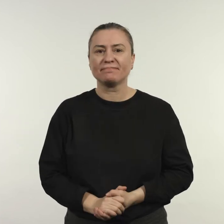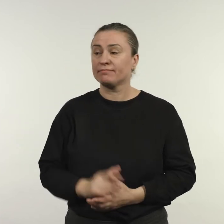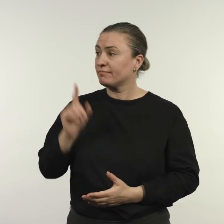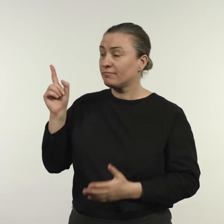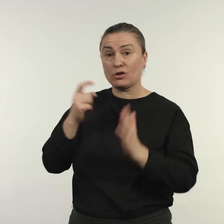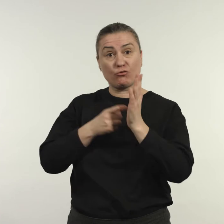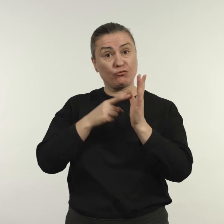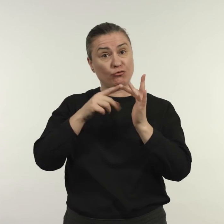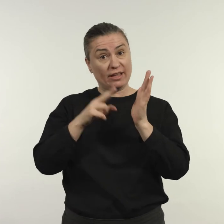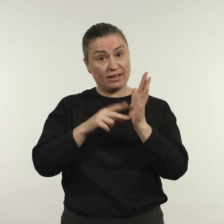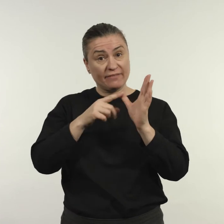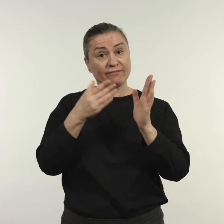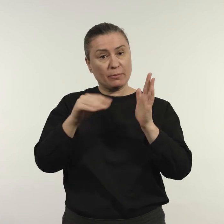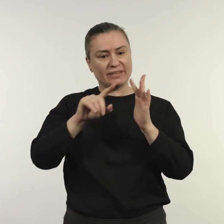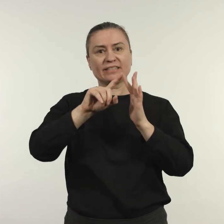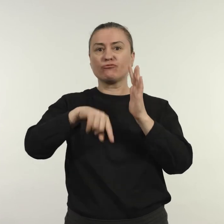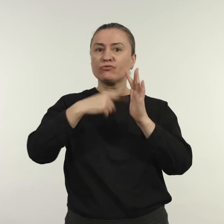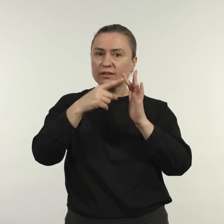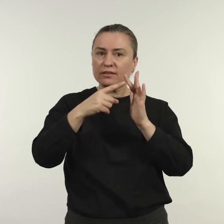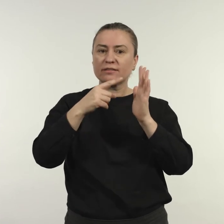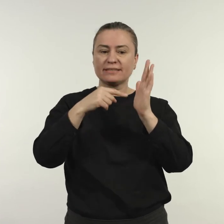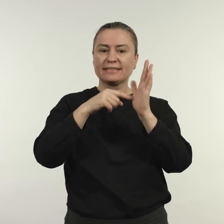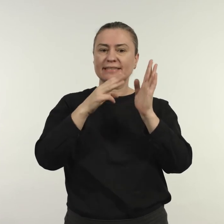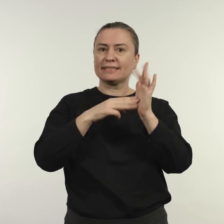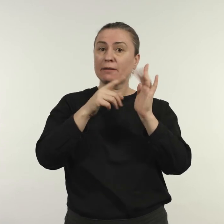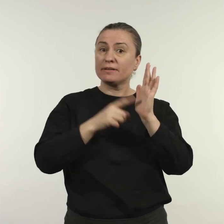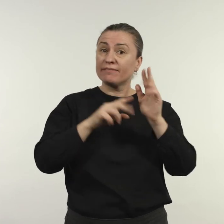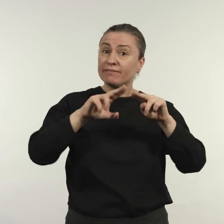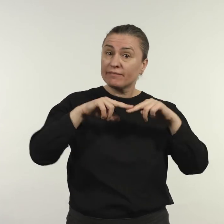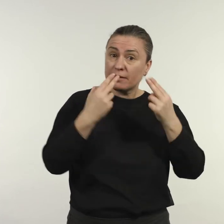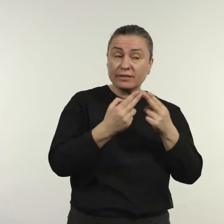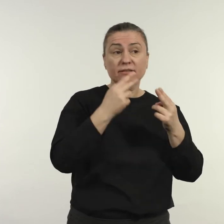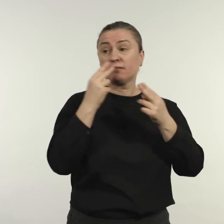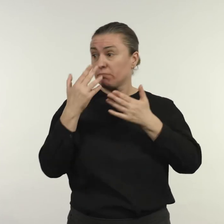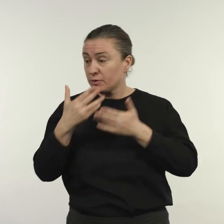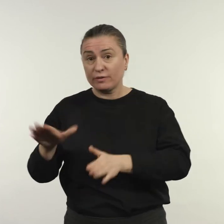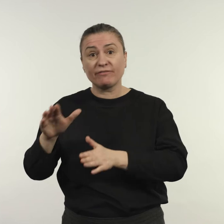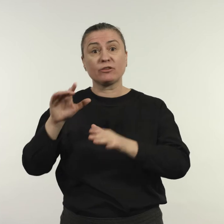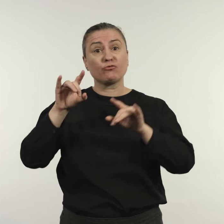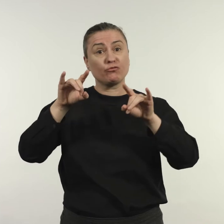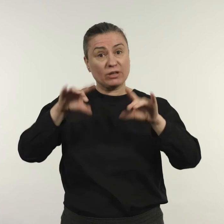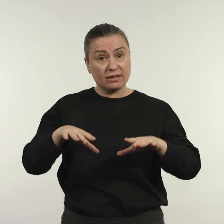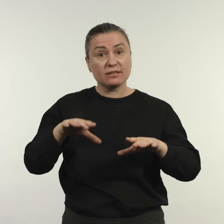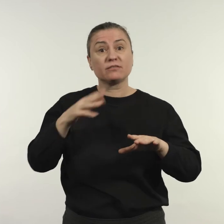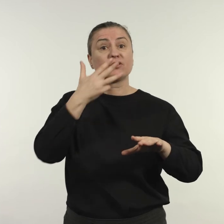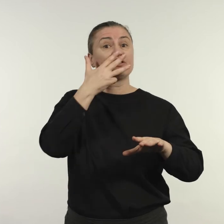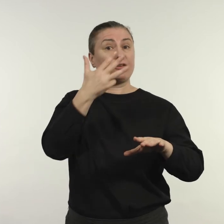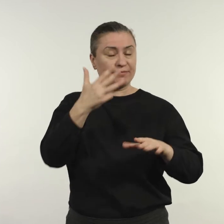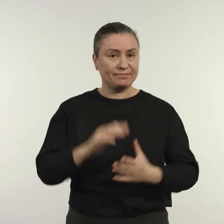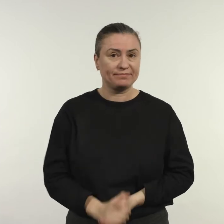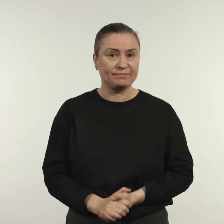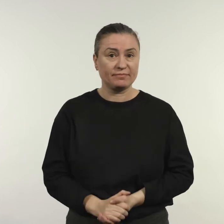She emigrated to Australia with her Sri Lankan Tamil family aged nine.